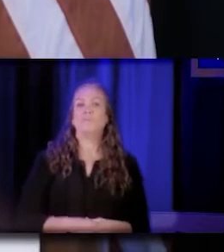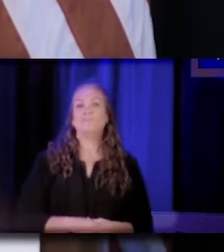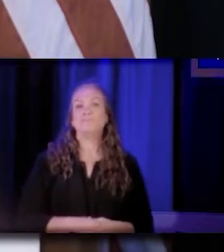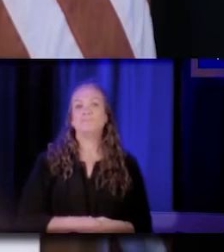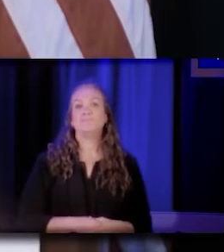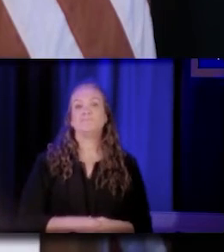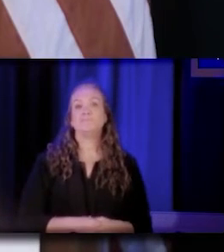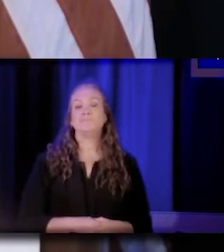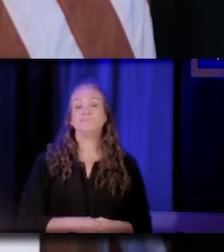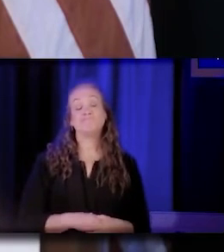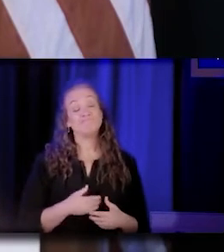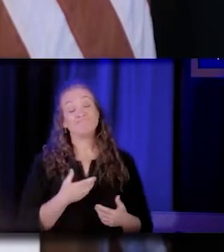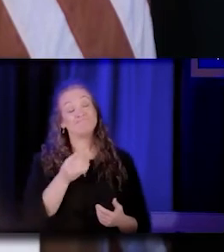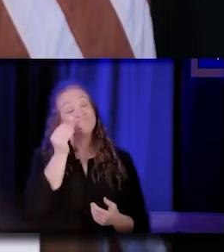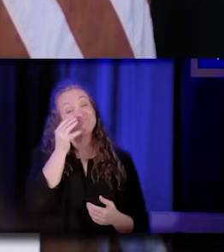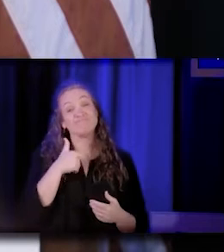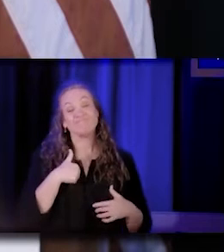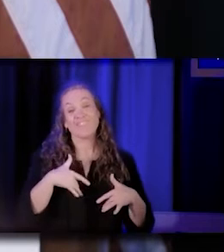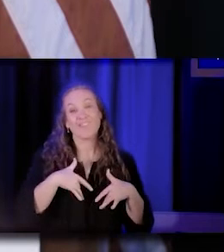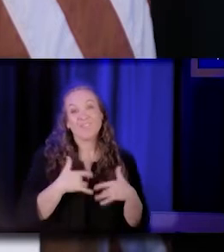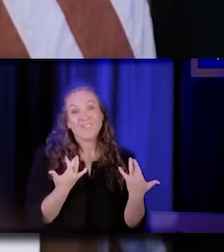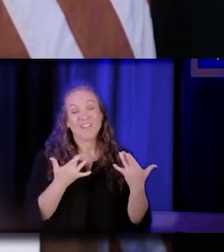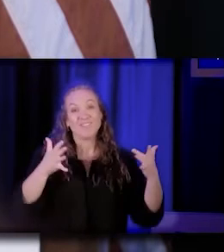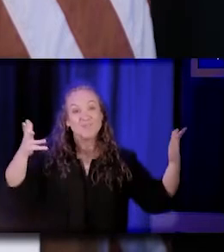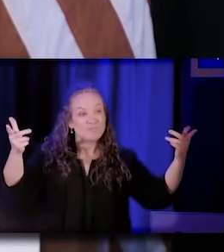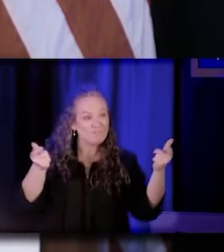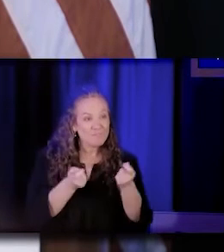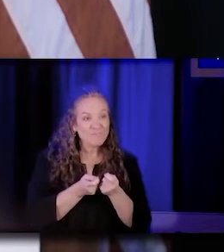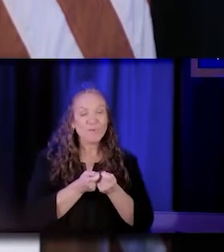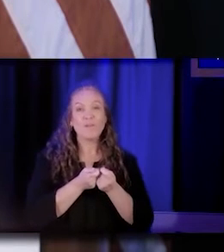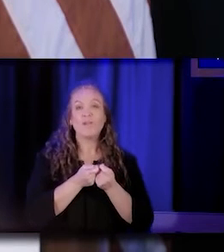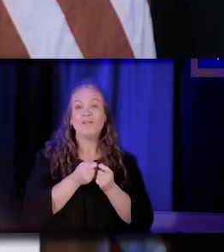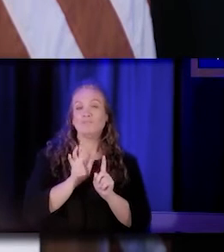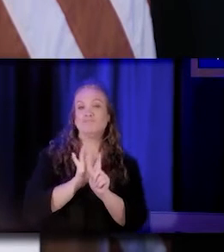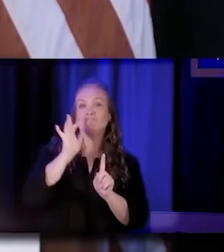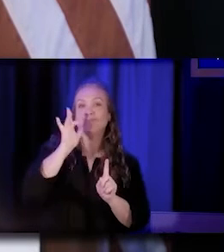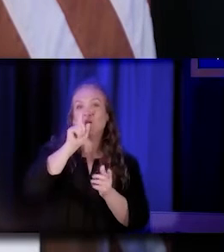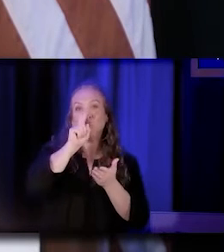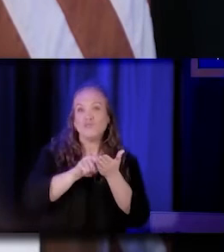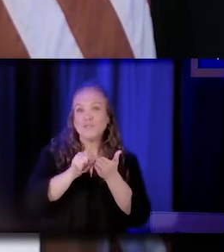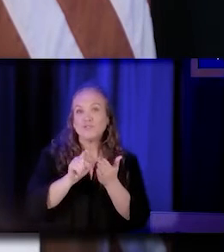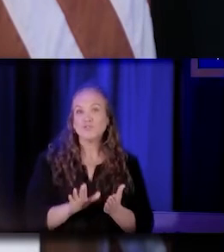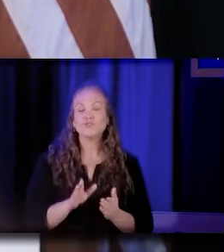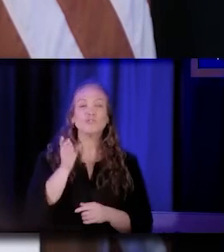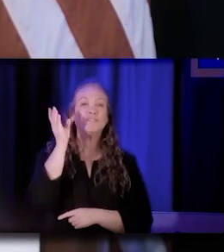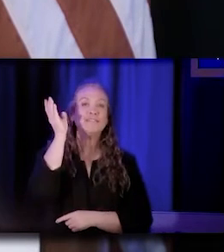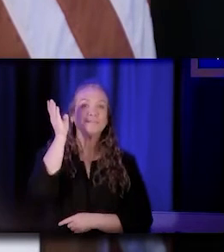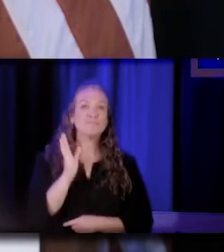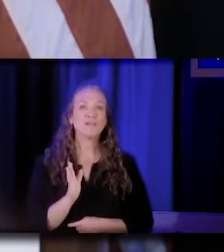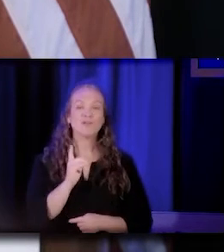I couldn't be more thrilled to bring together today a series of distinguished researchers and speakers to have this conversation on our panel,